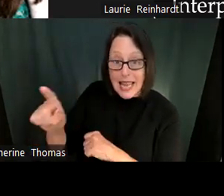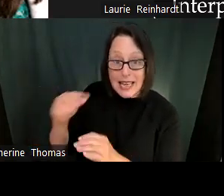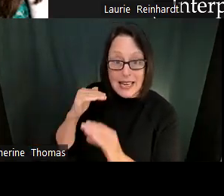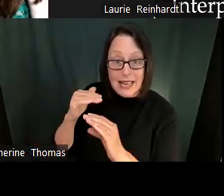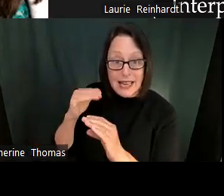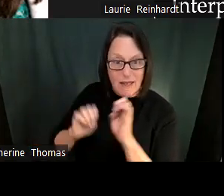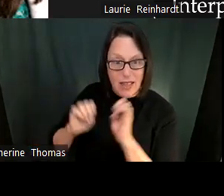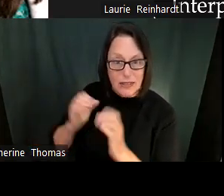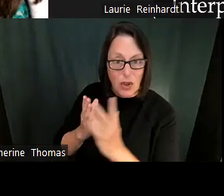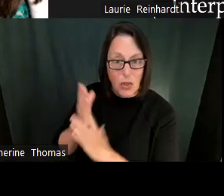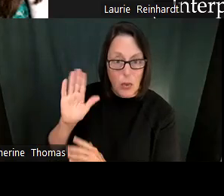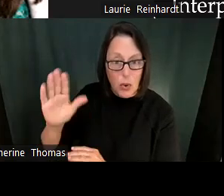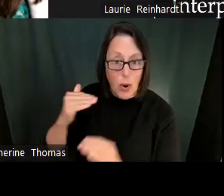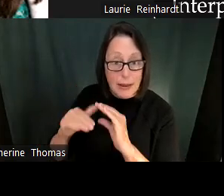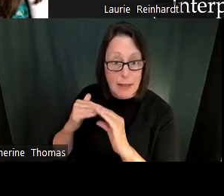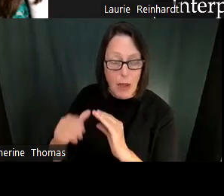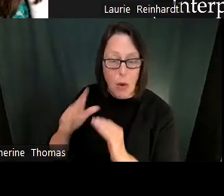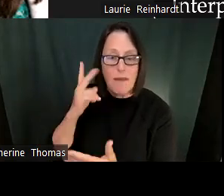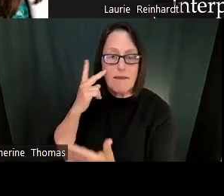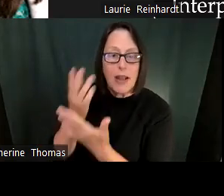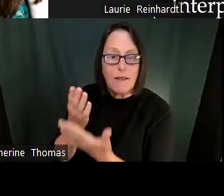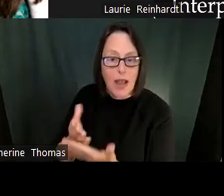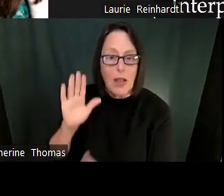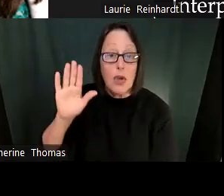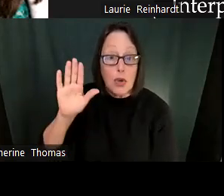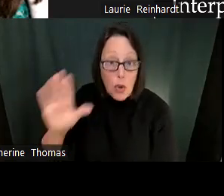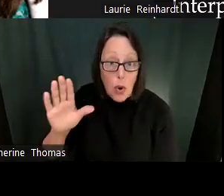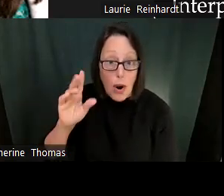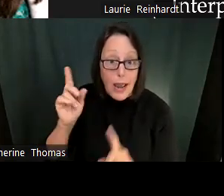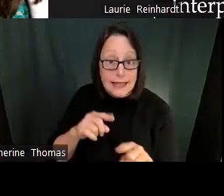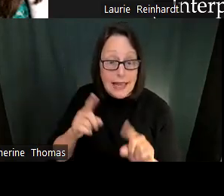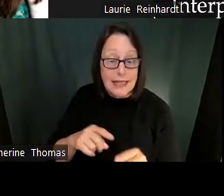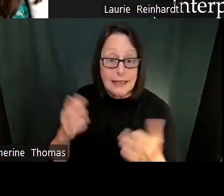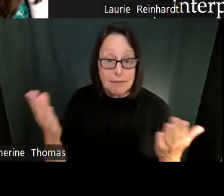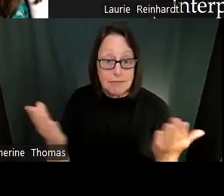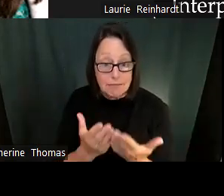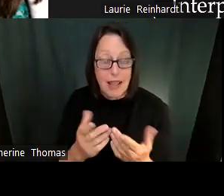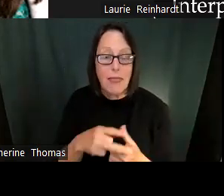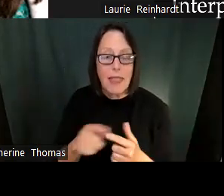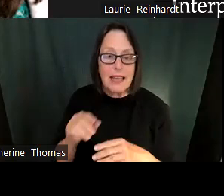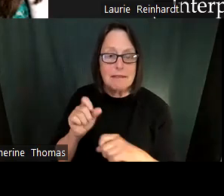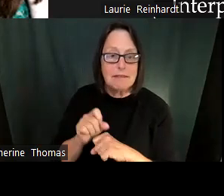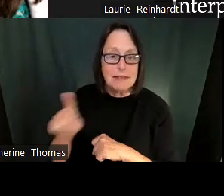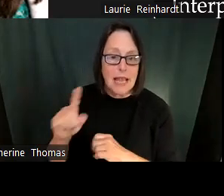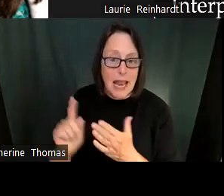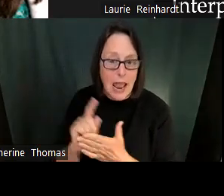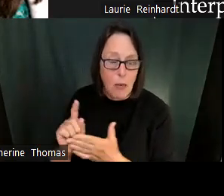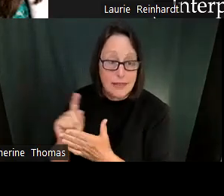for the year through zoom. You'll also need to register for clock hours monthly on pdEnroller.